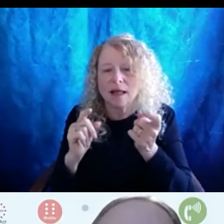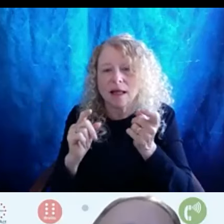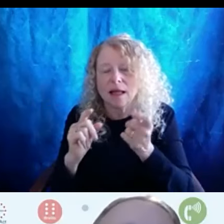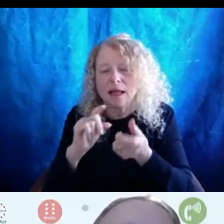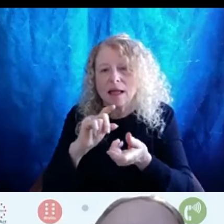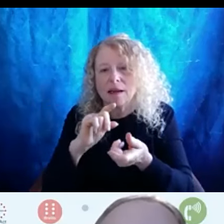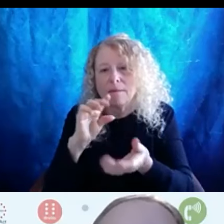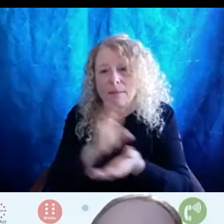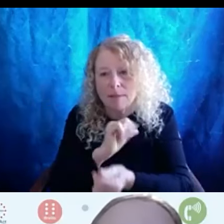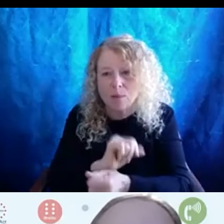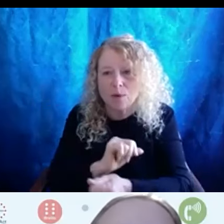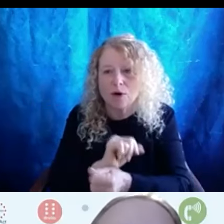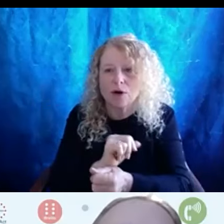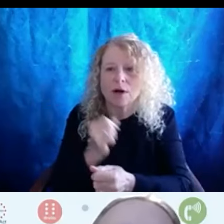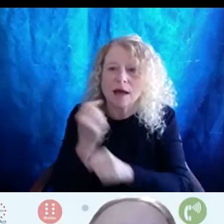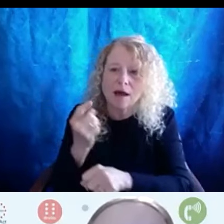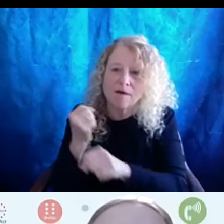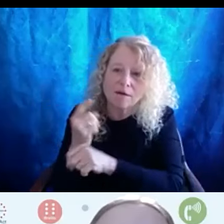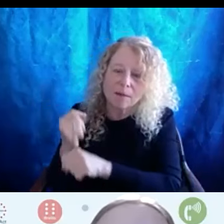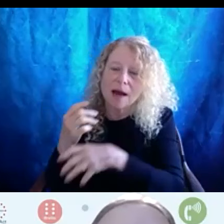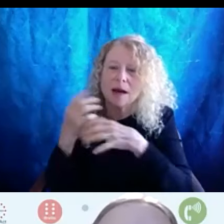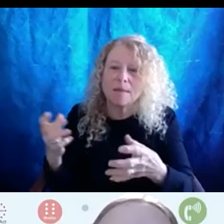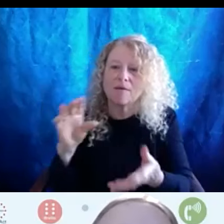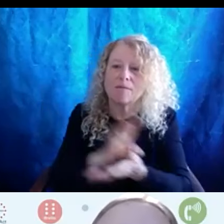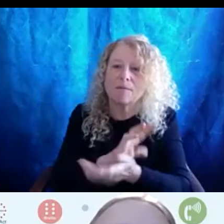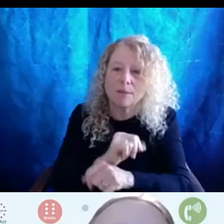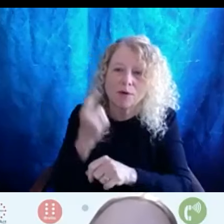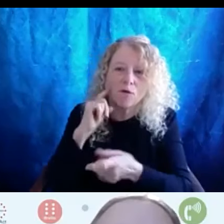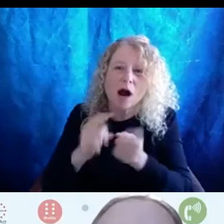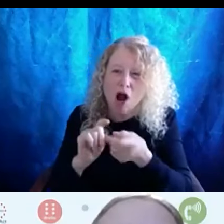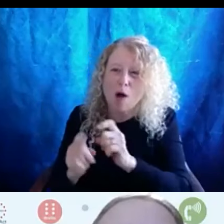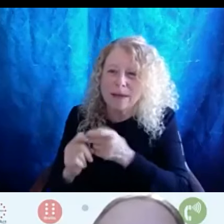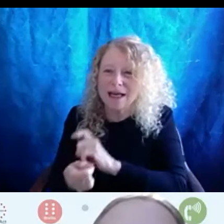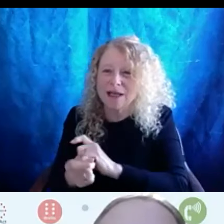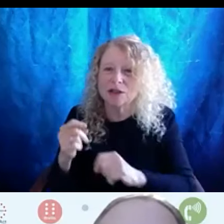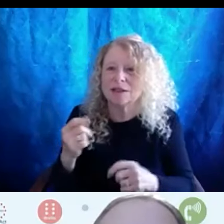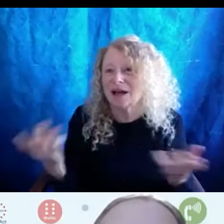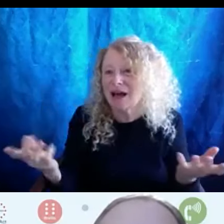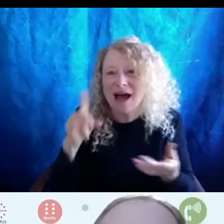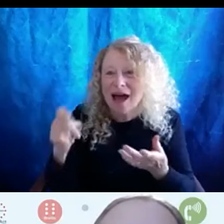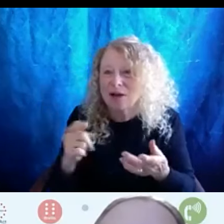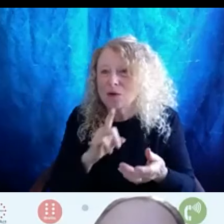And the amount of accommodation paperwork I mean. Literally, I needed to send in my